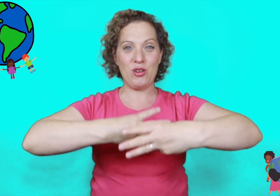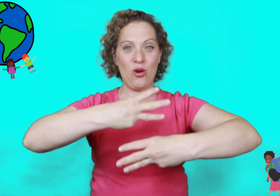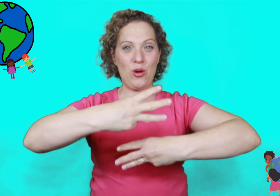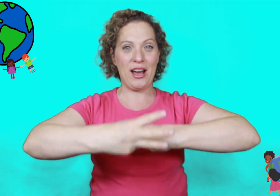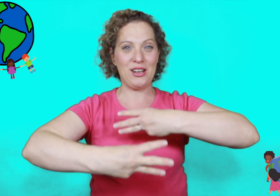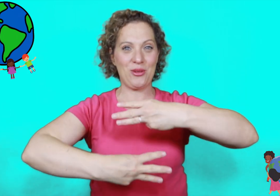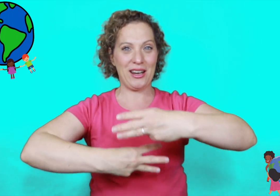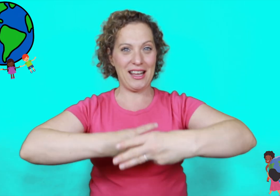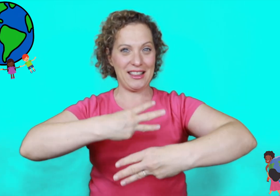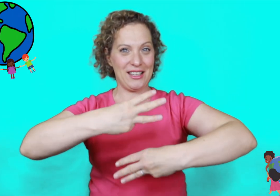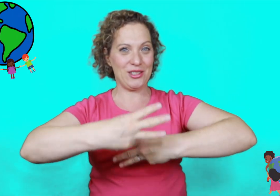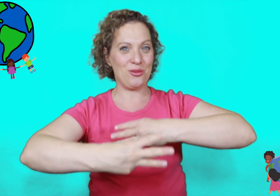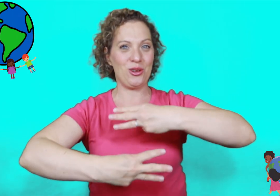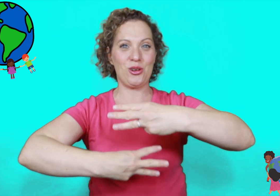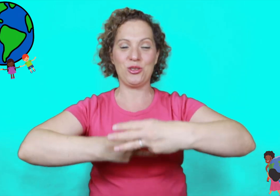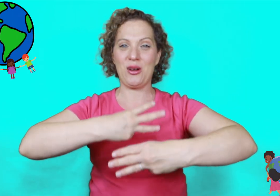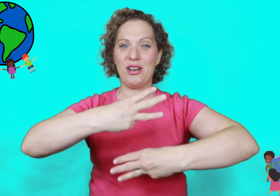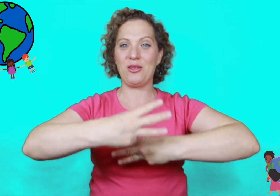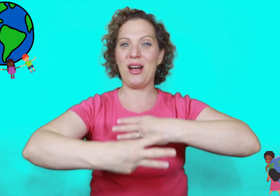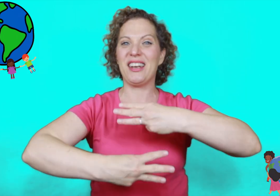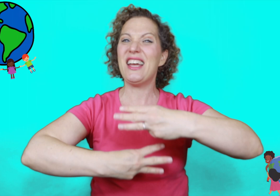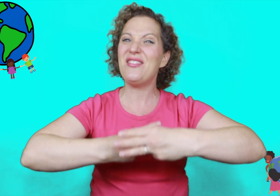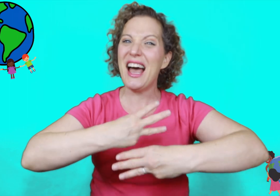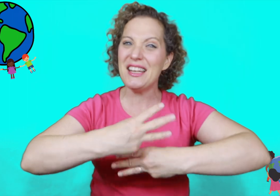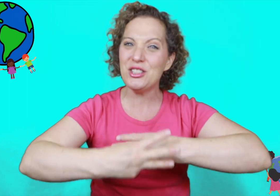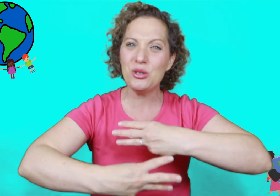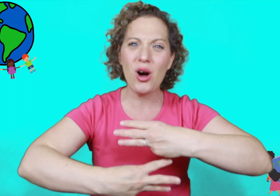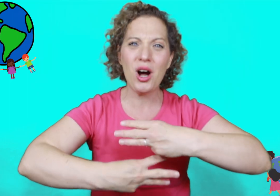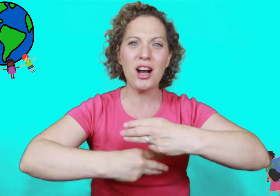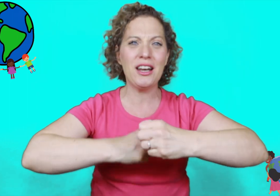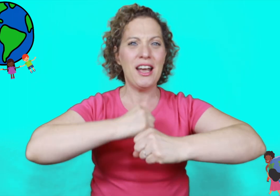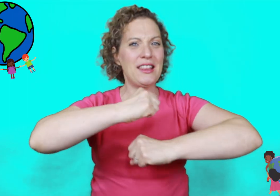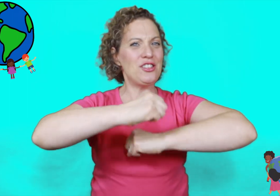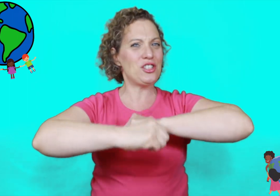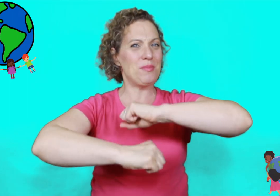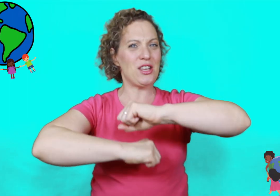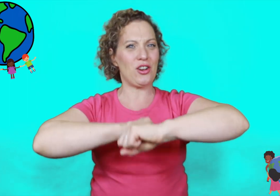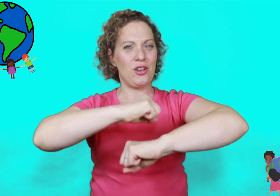go round and round like this the world goes around and around if that is too hard then just make your